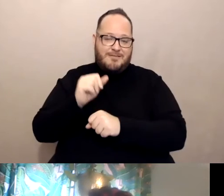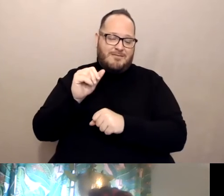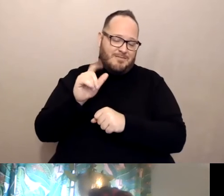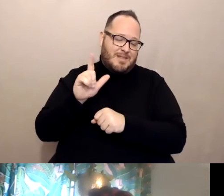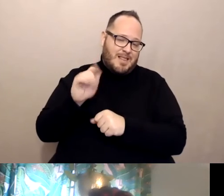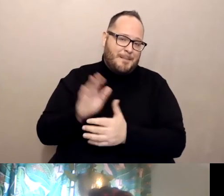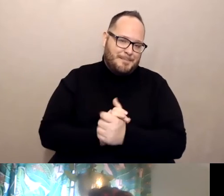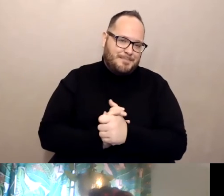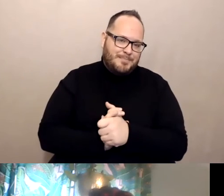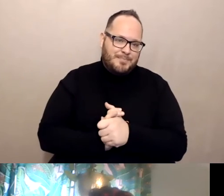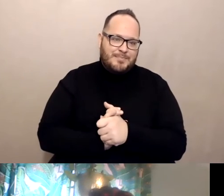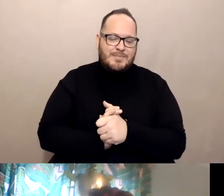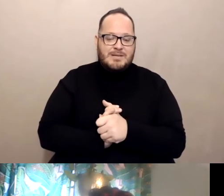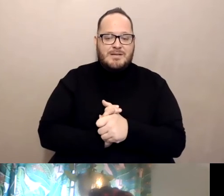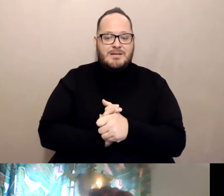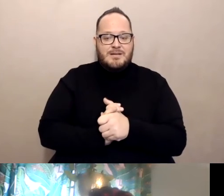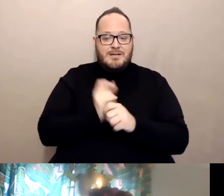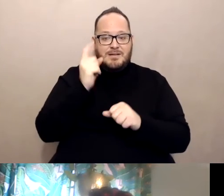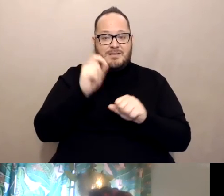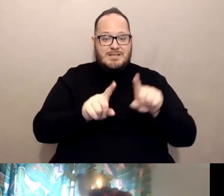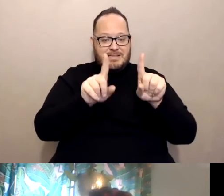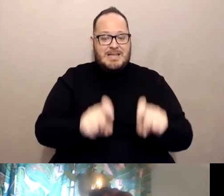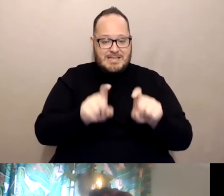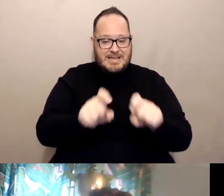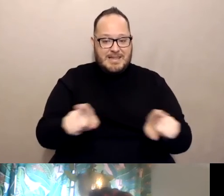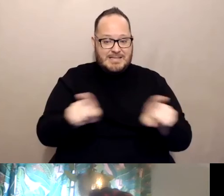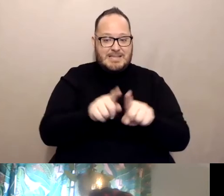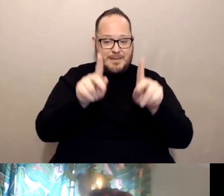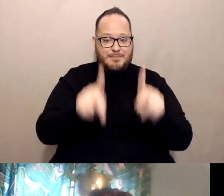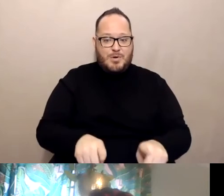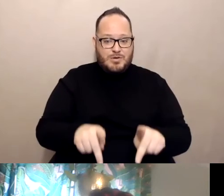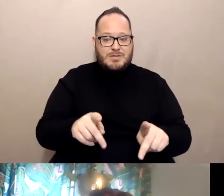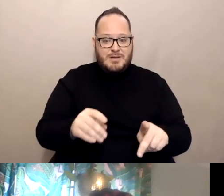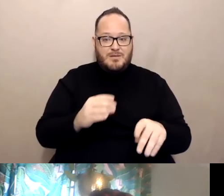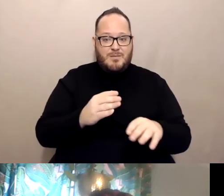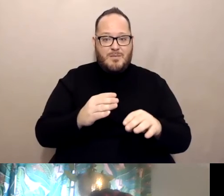and testing the same person more than once in a 24 hour period is not recommended at this point.